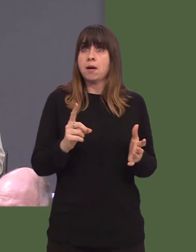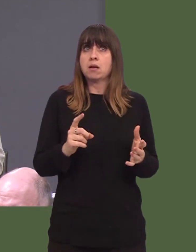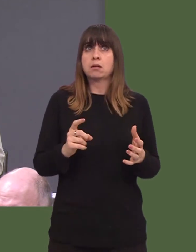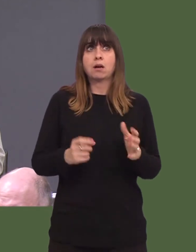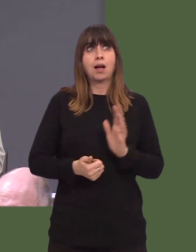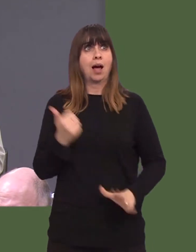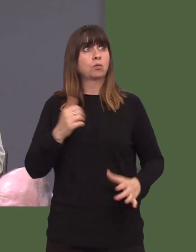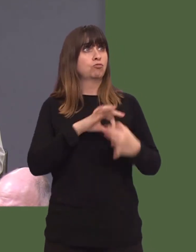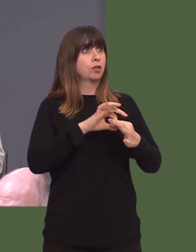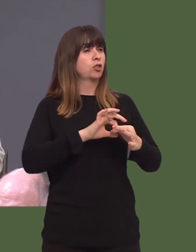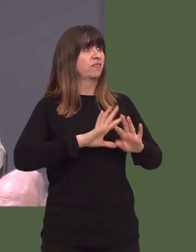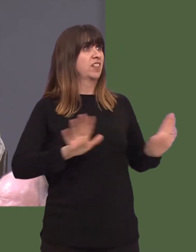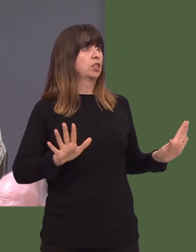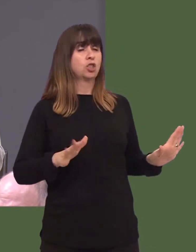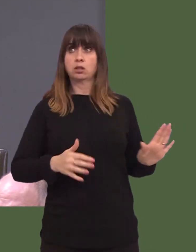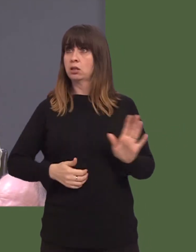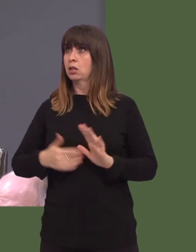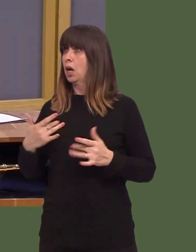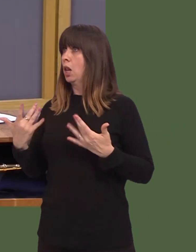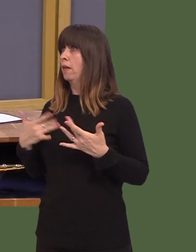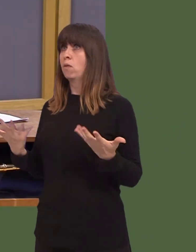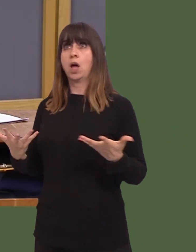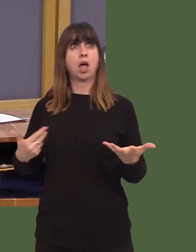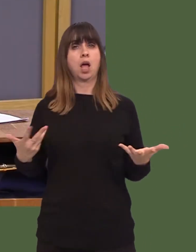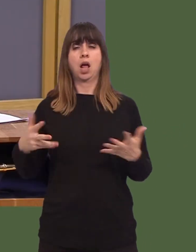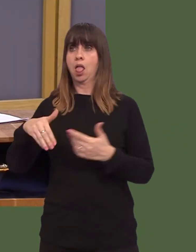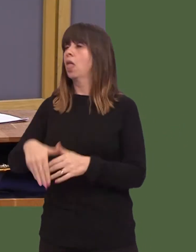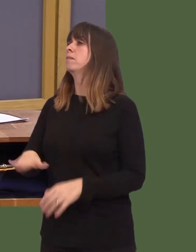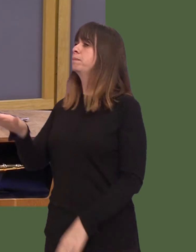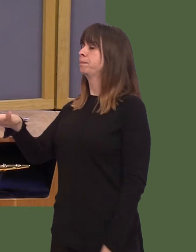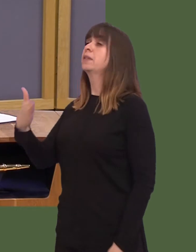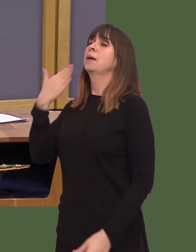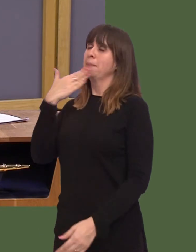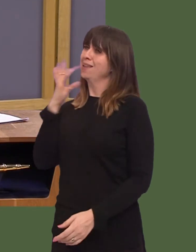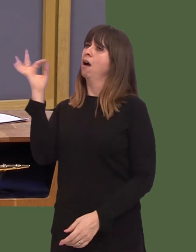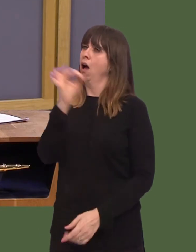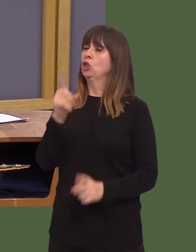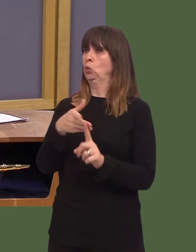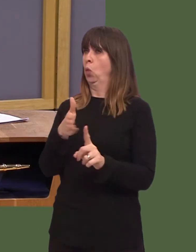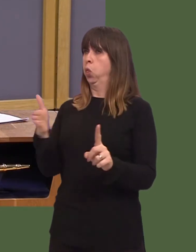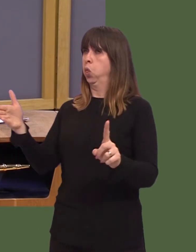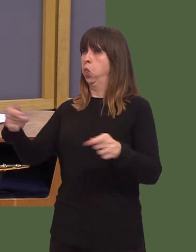And it was the kind of downward spiraló Y Llywydd / The Llywydd: You do need to come to a question.